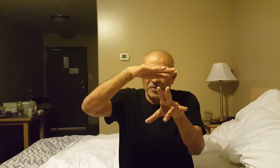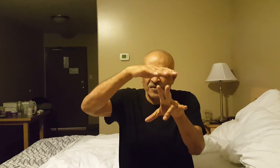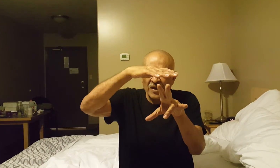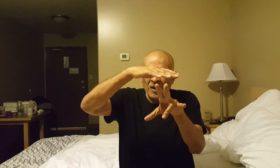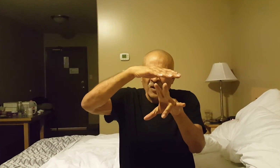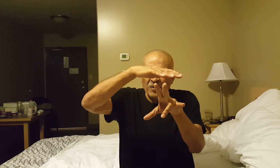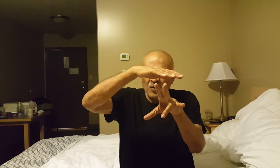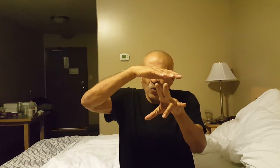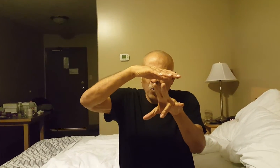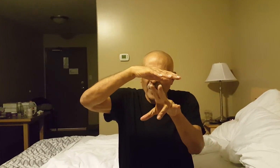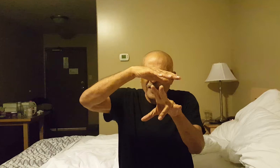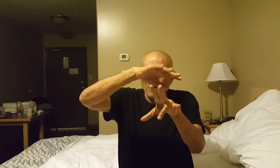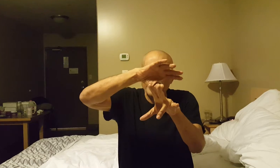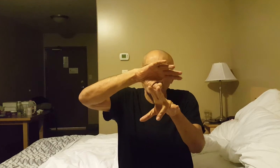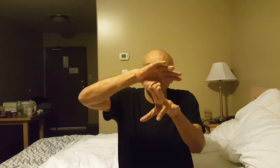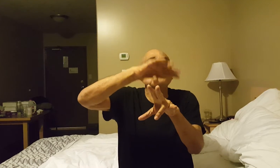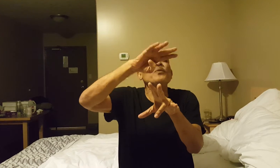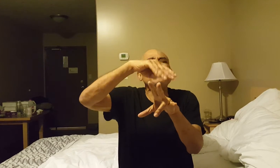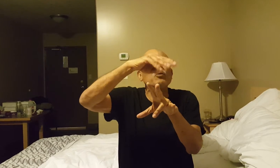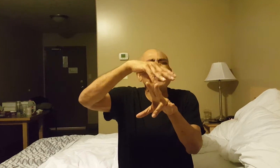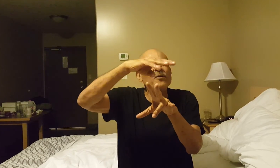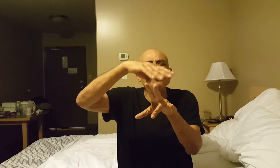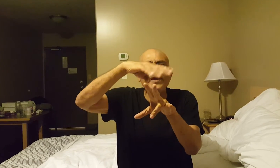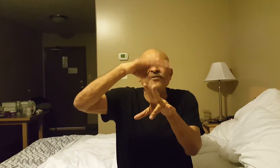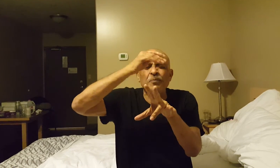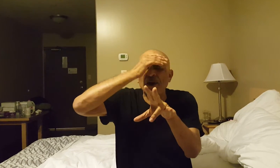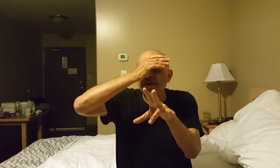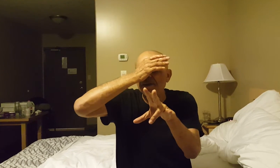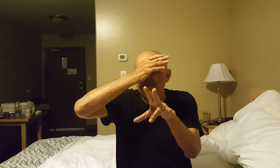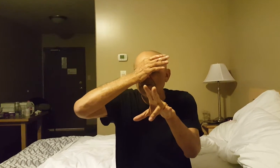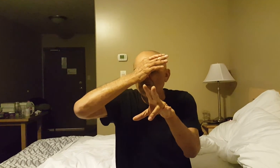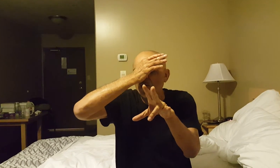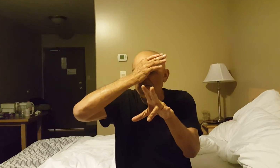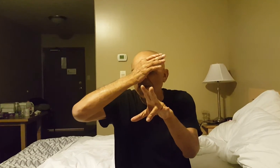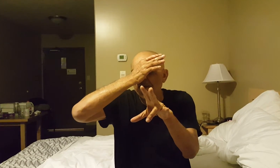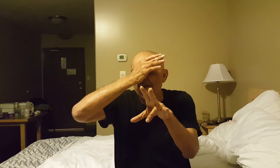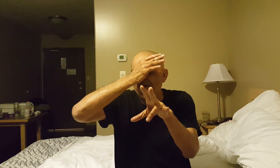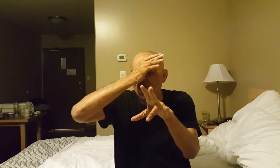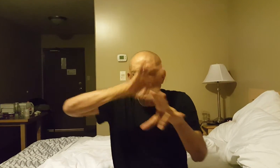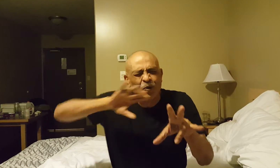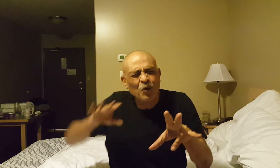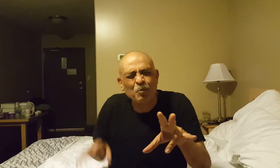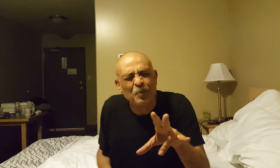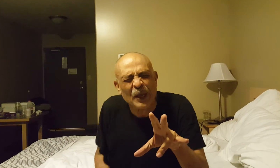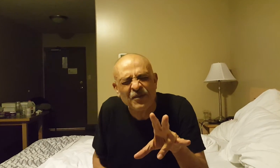because you know why are we getting that waves and particles? Could could waves and